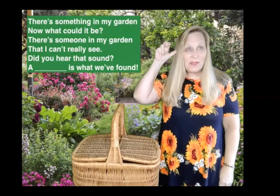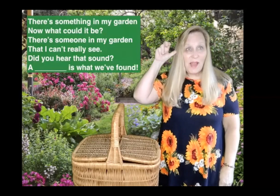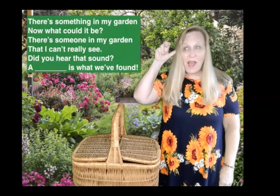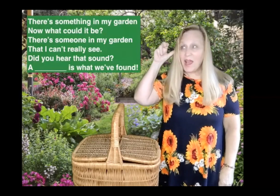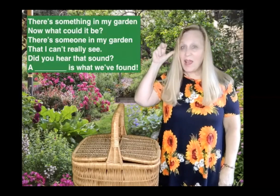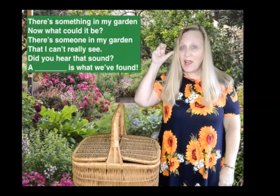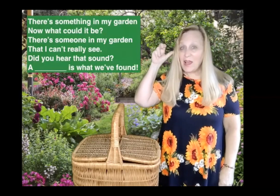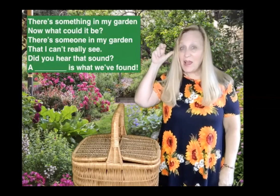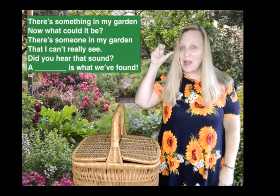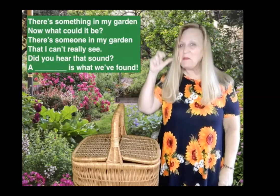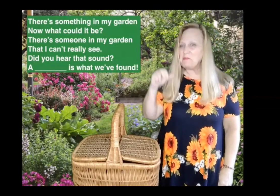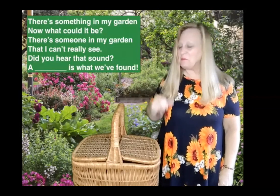Do you know i know